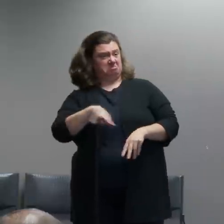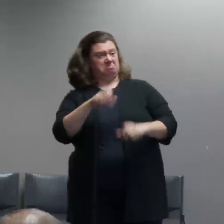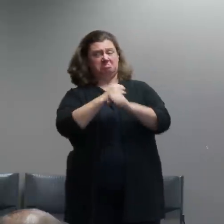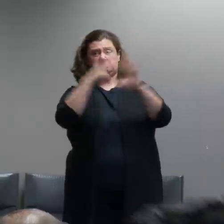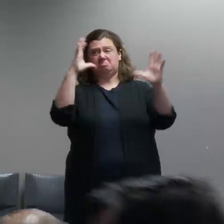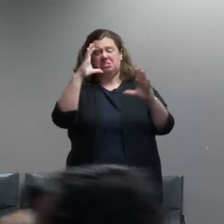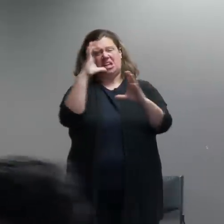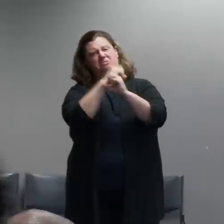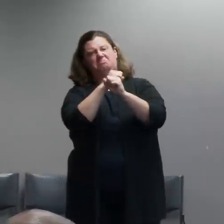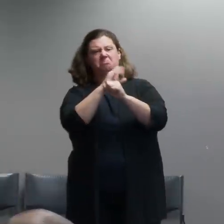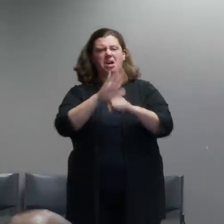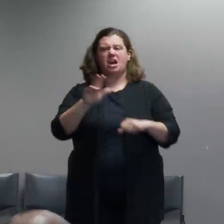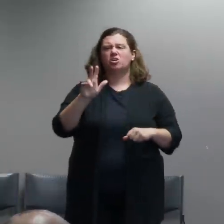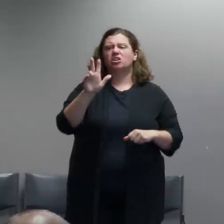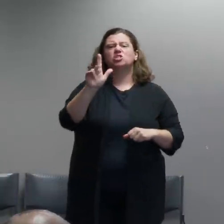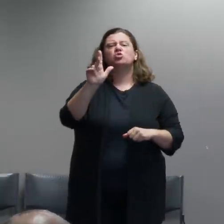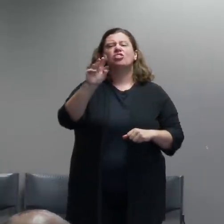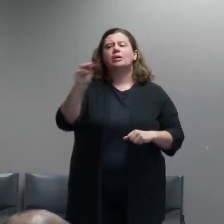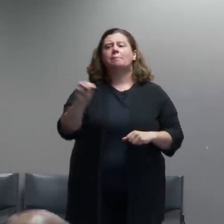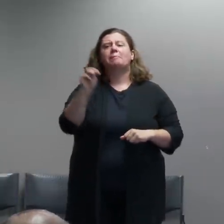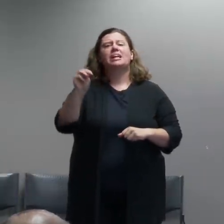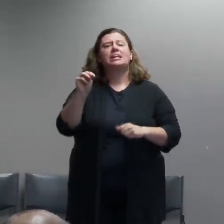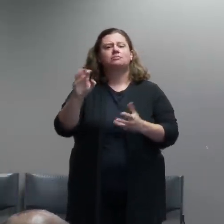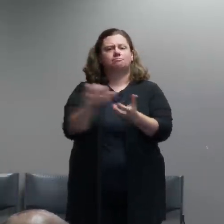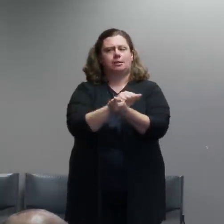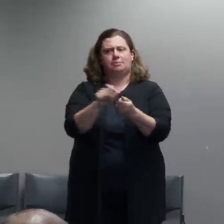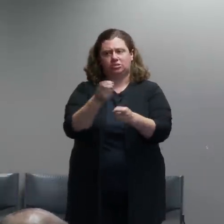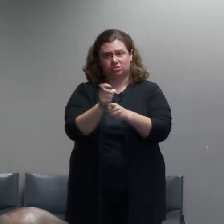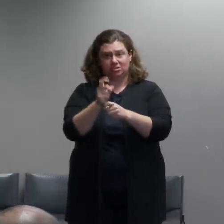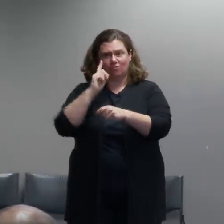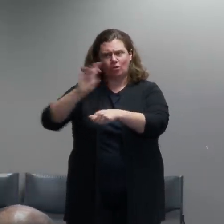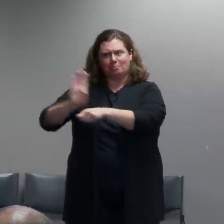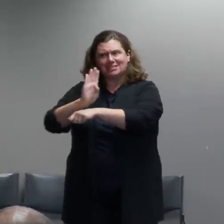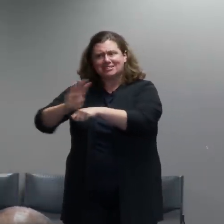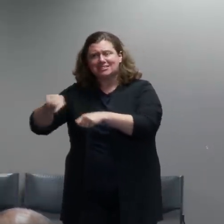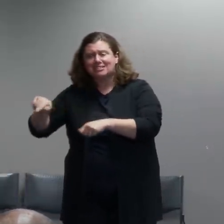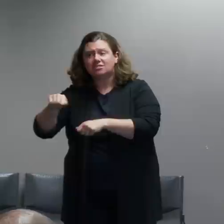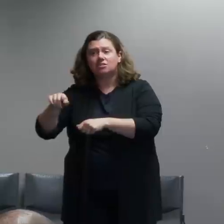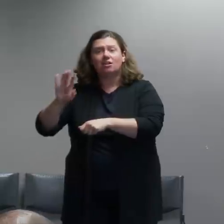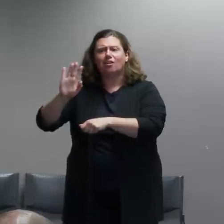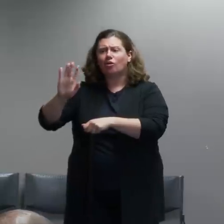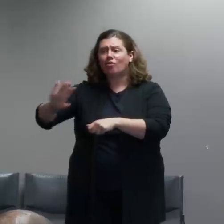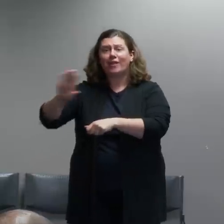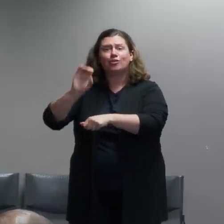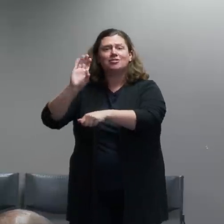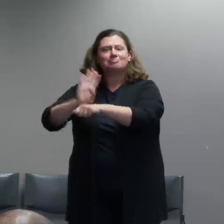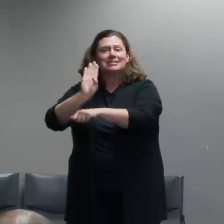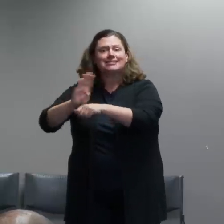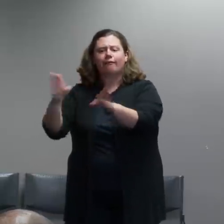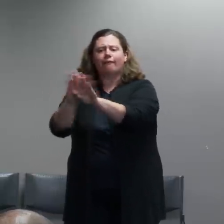downtown Portland which means lost jobs and all of that on top of the COVID crisis.